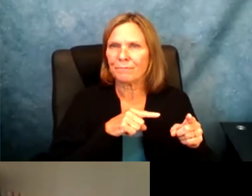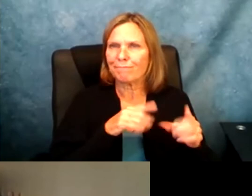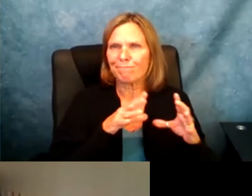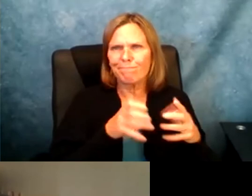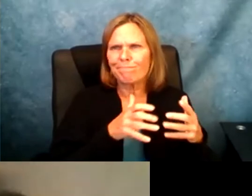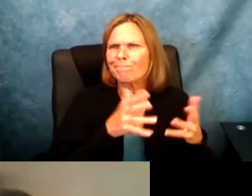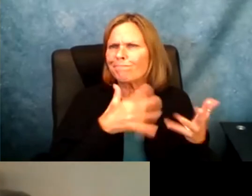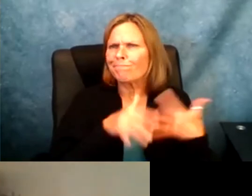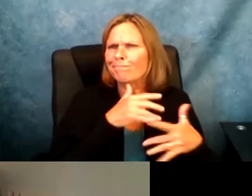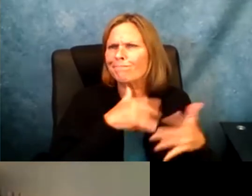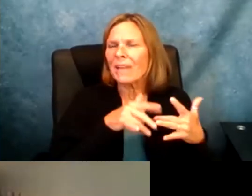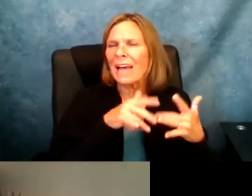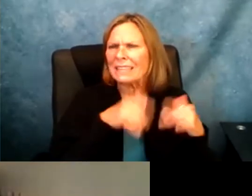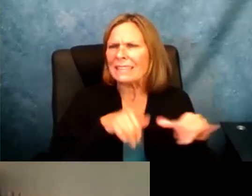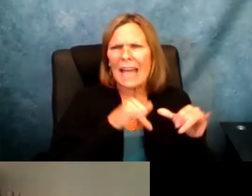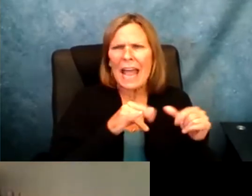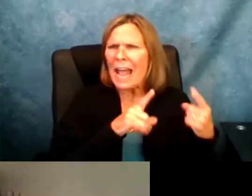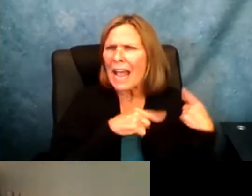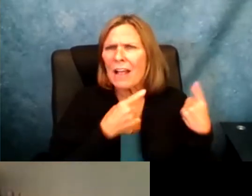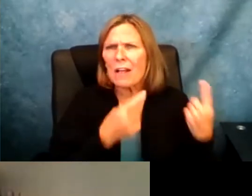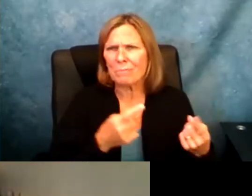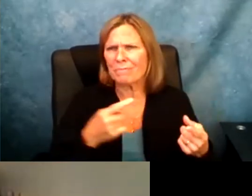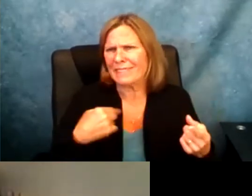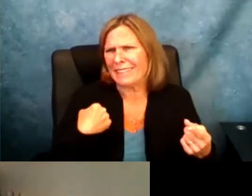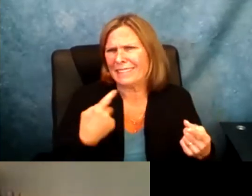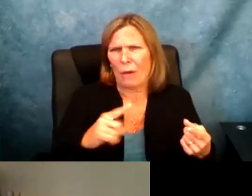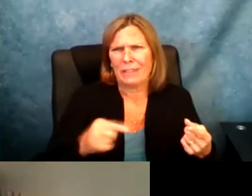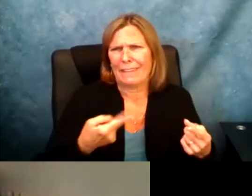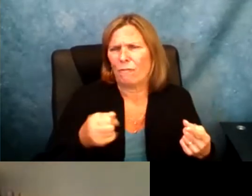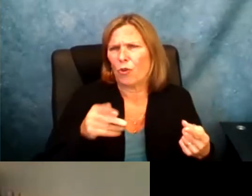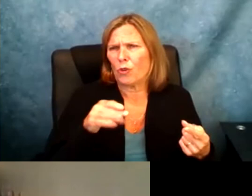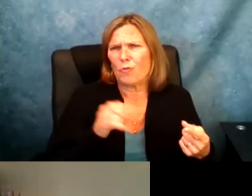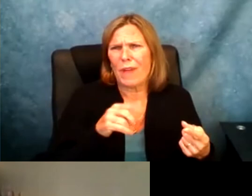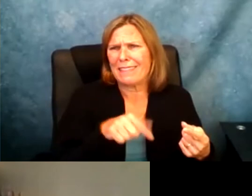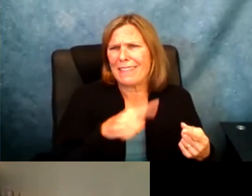traumatizing because I had a